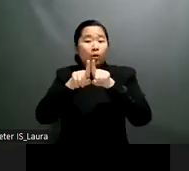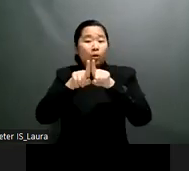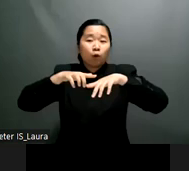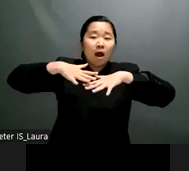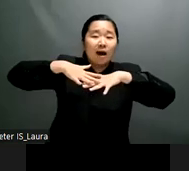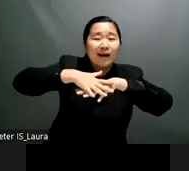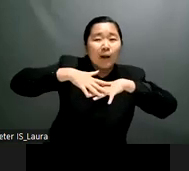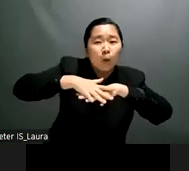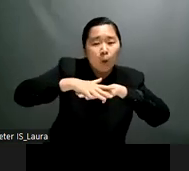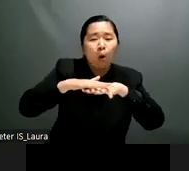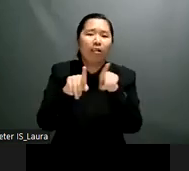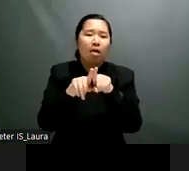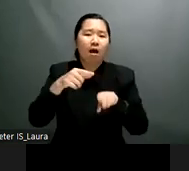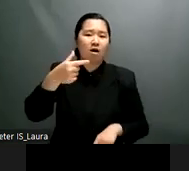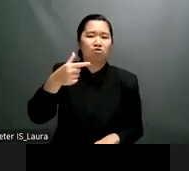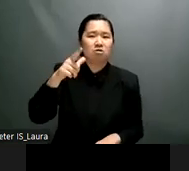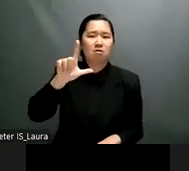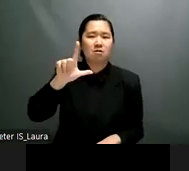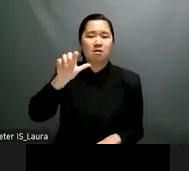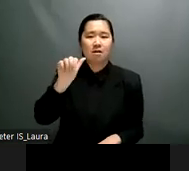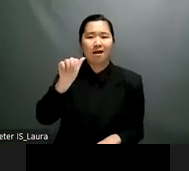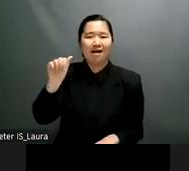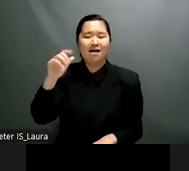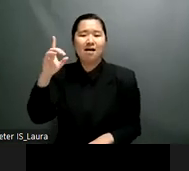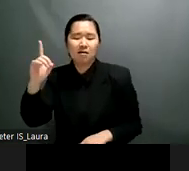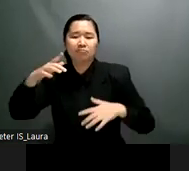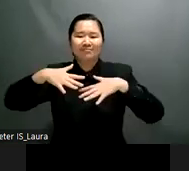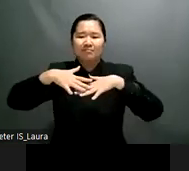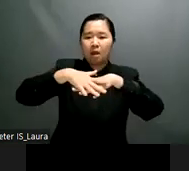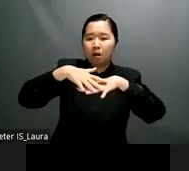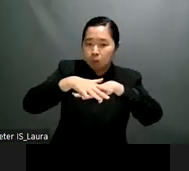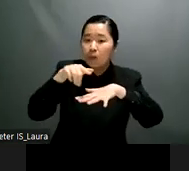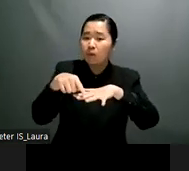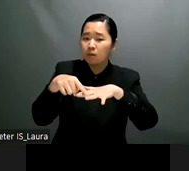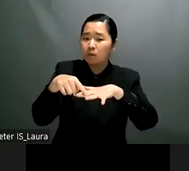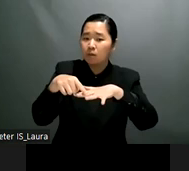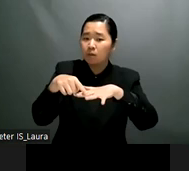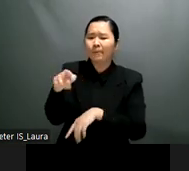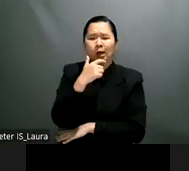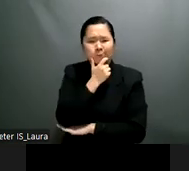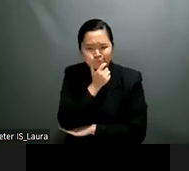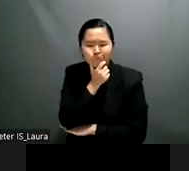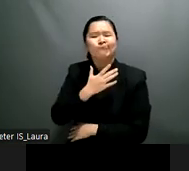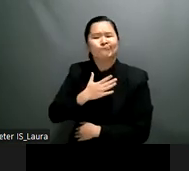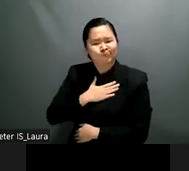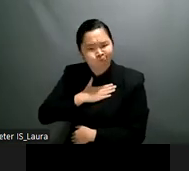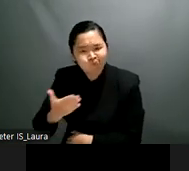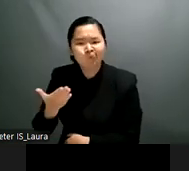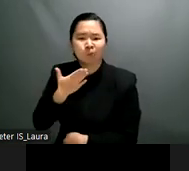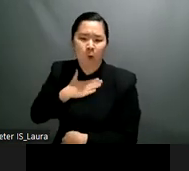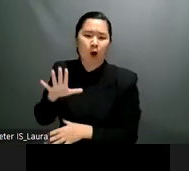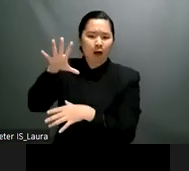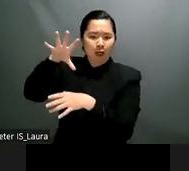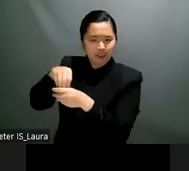response to support our movement in its work